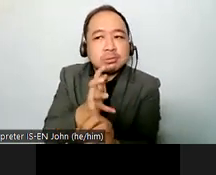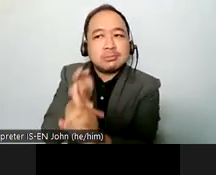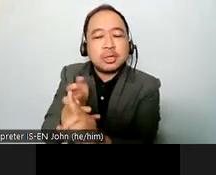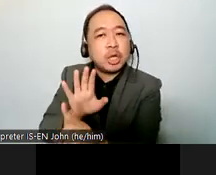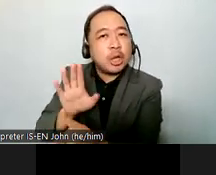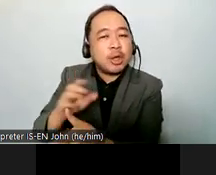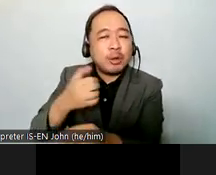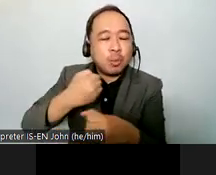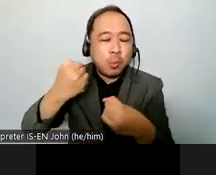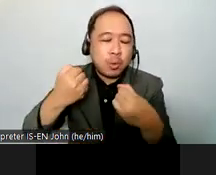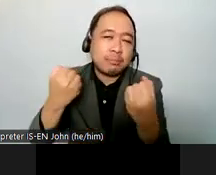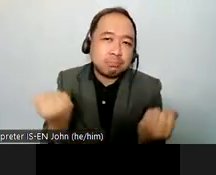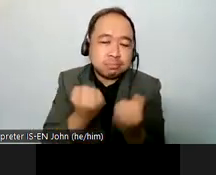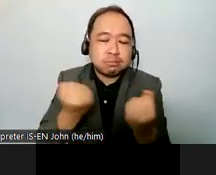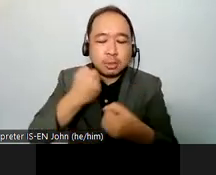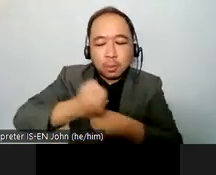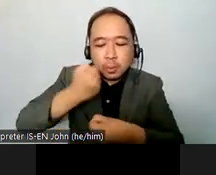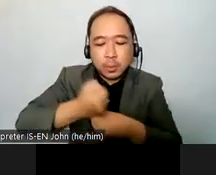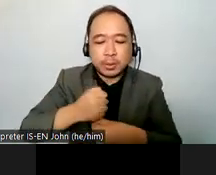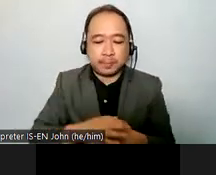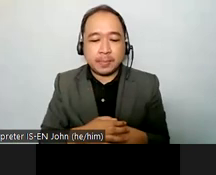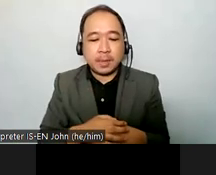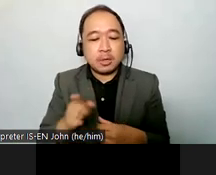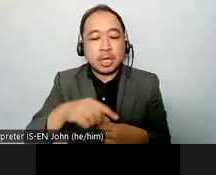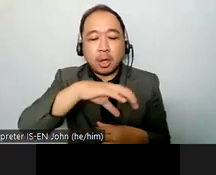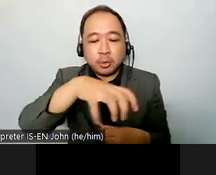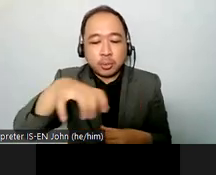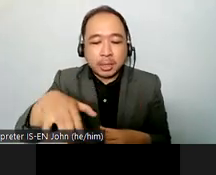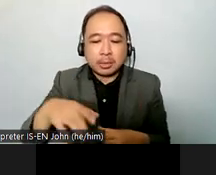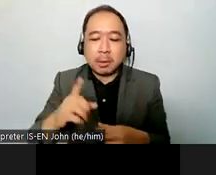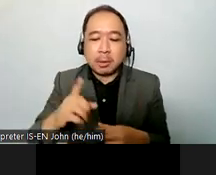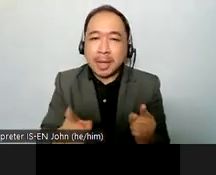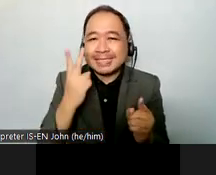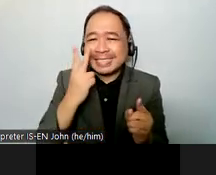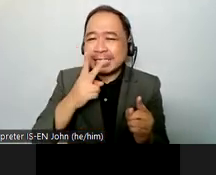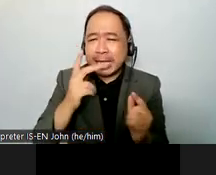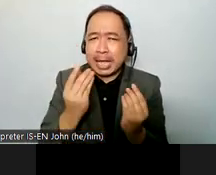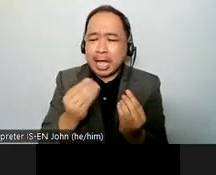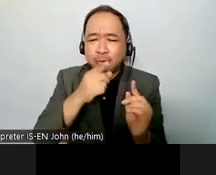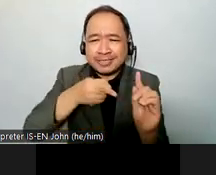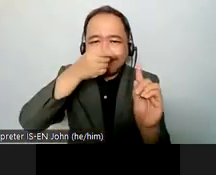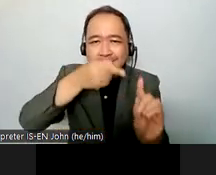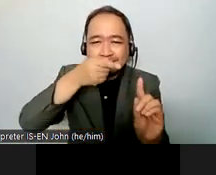human rights are fulfilled actions should not diminish the rights of people with disabilities